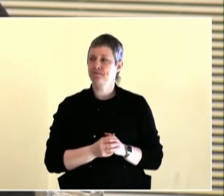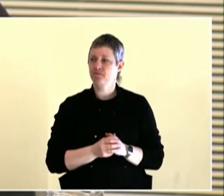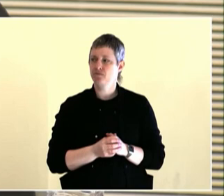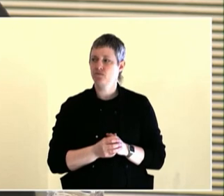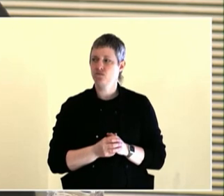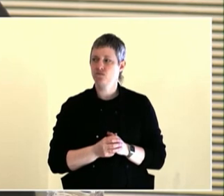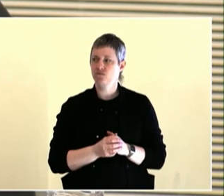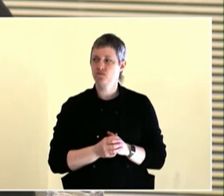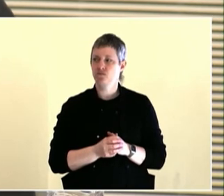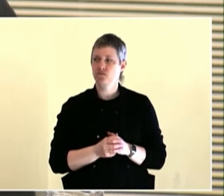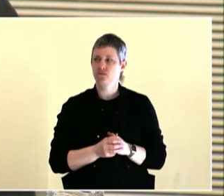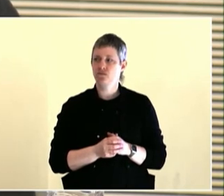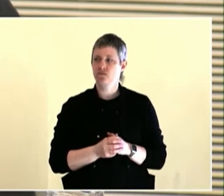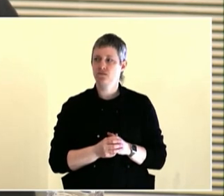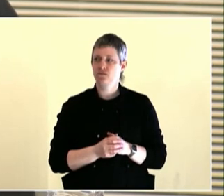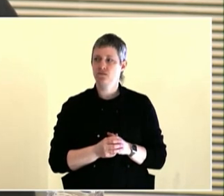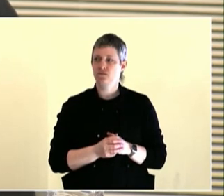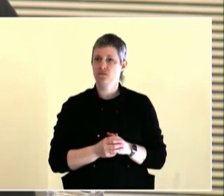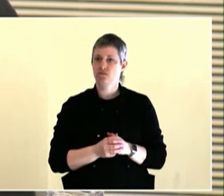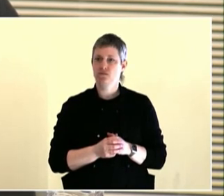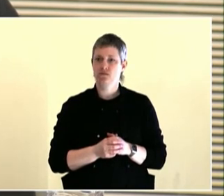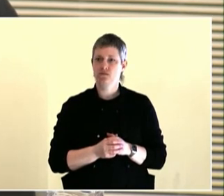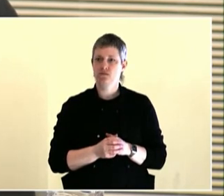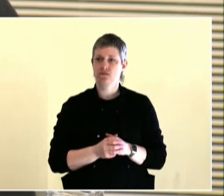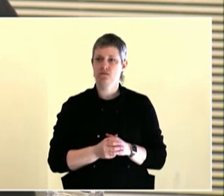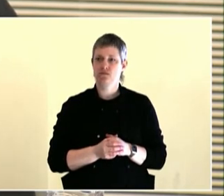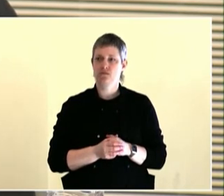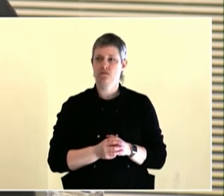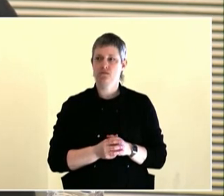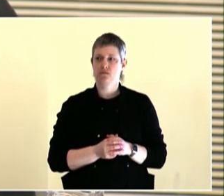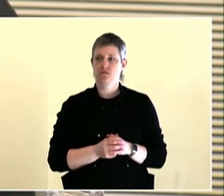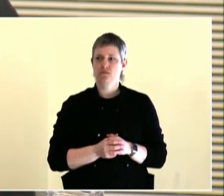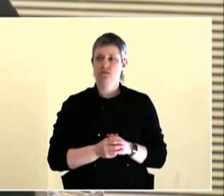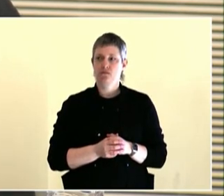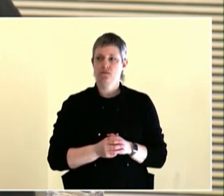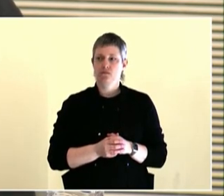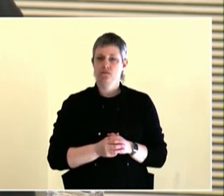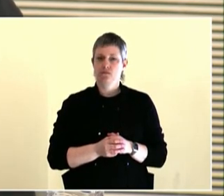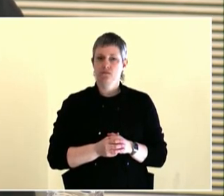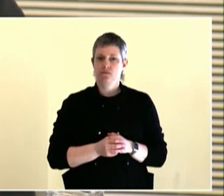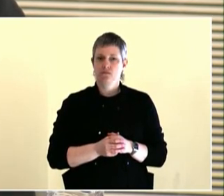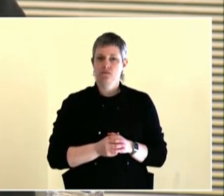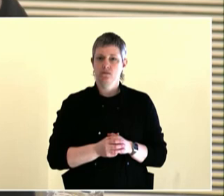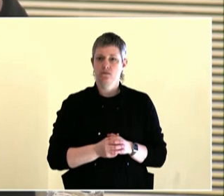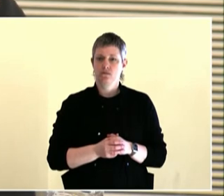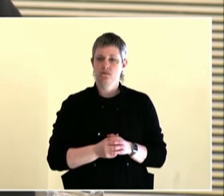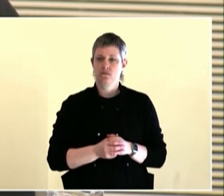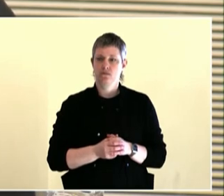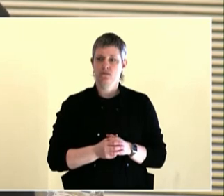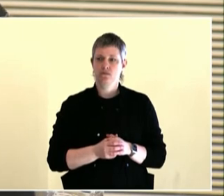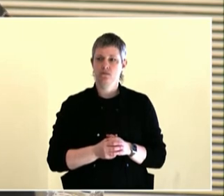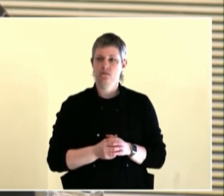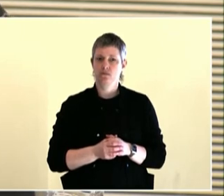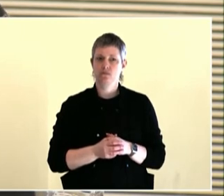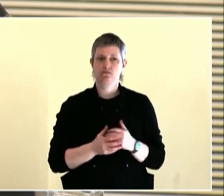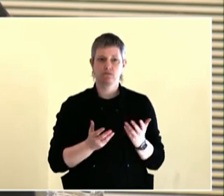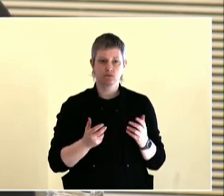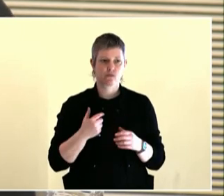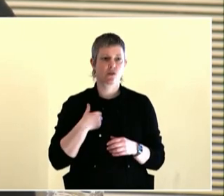working on that. So what we're going to do is we're going to -- I want you to just think on your own, just in